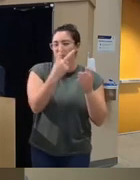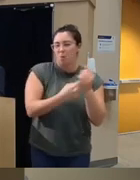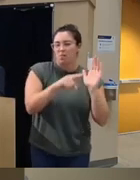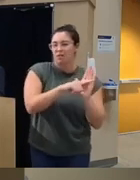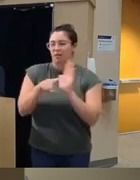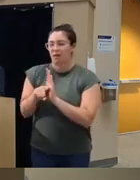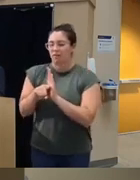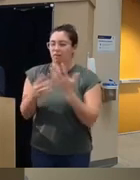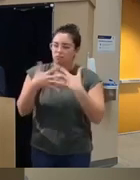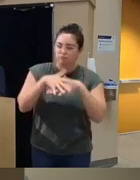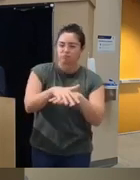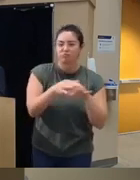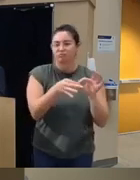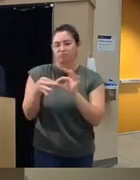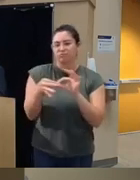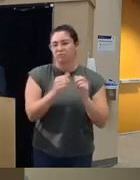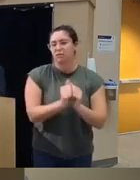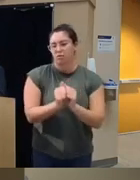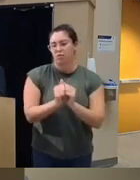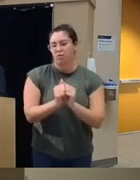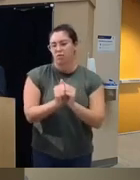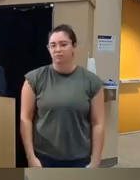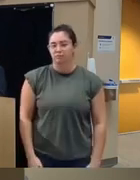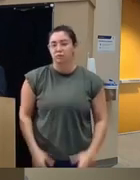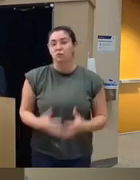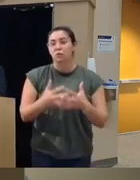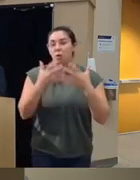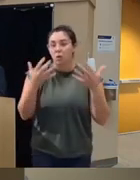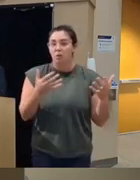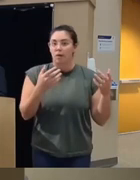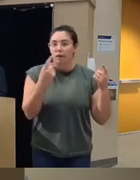they highly co-occur they go together so many problems can be created if we're not treating